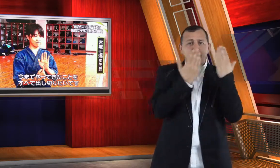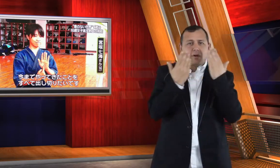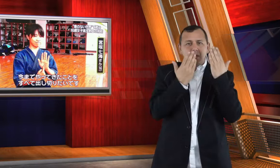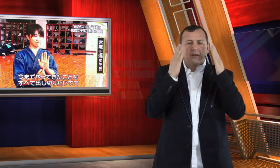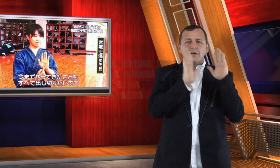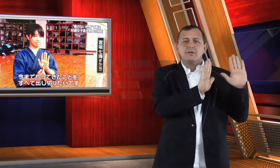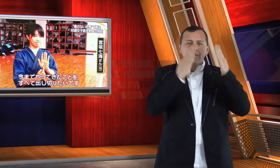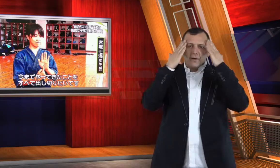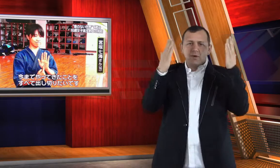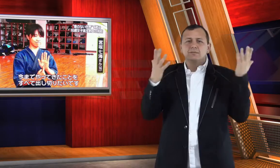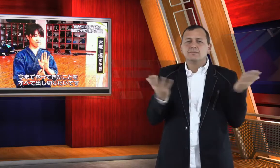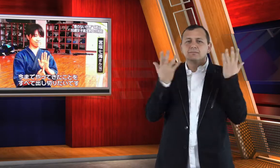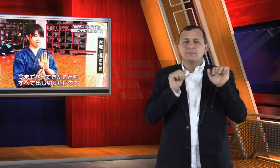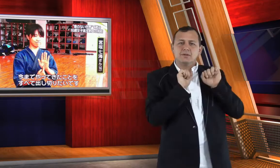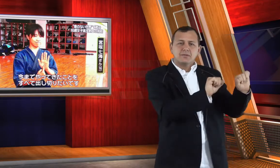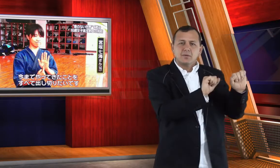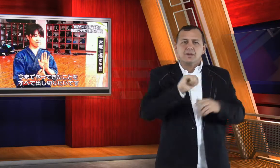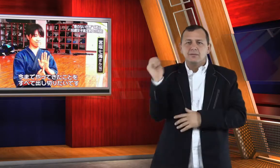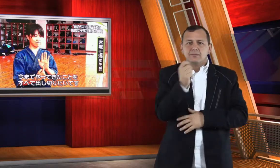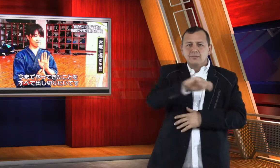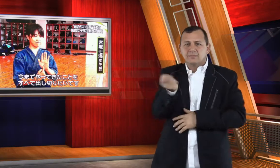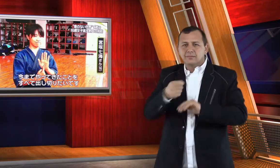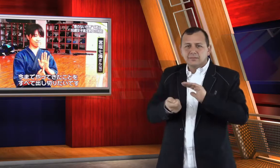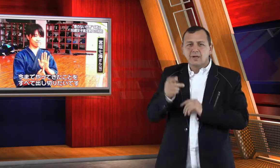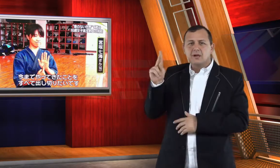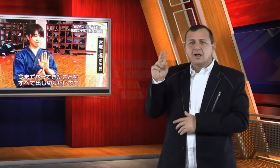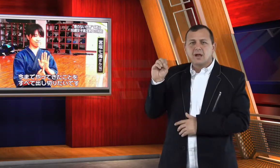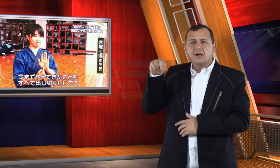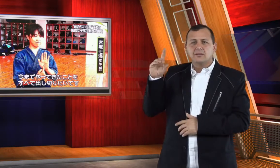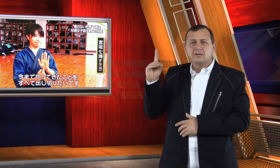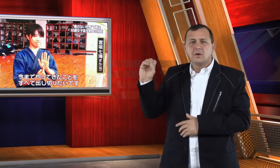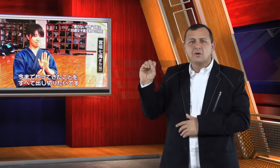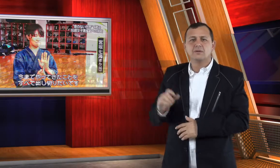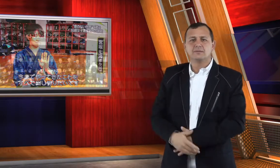school that is well known for its school of Kendo.